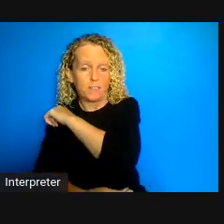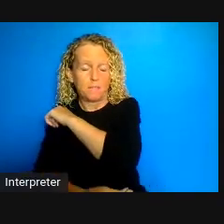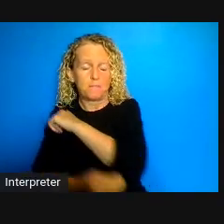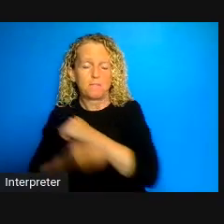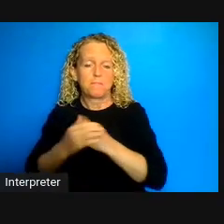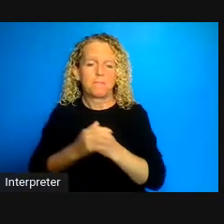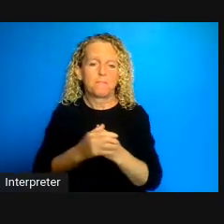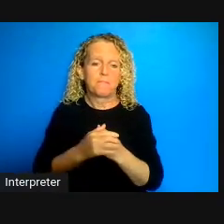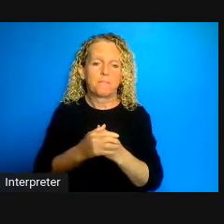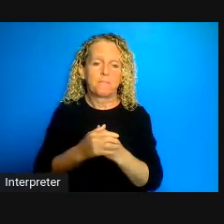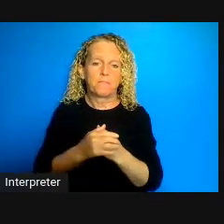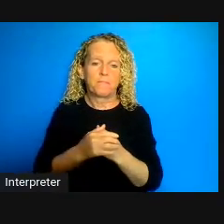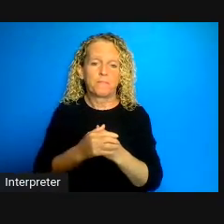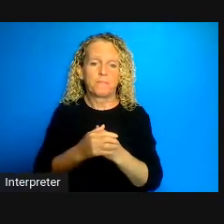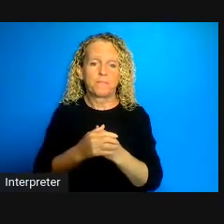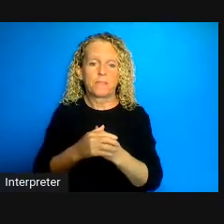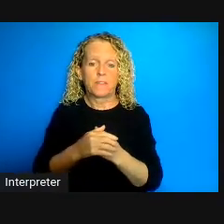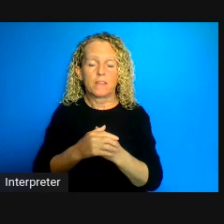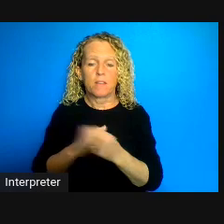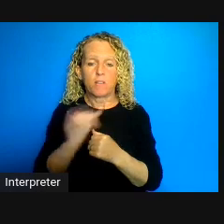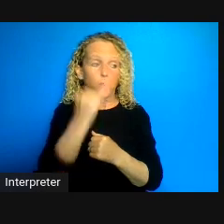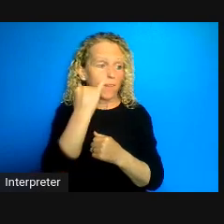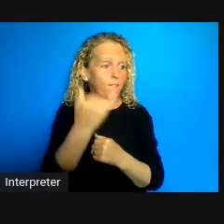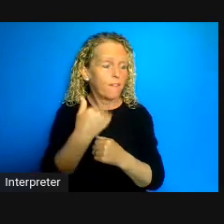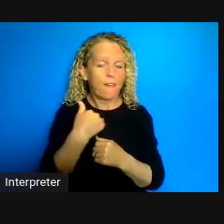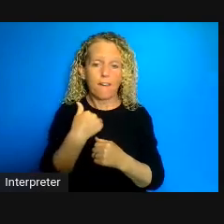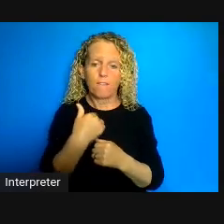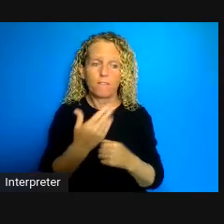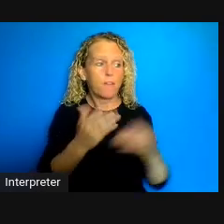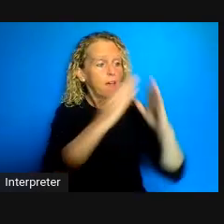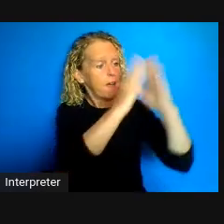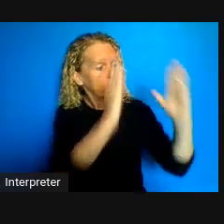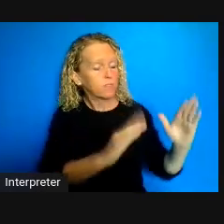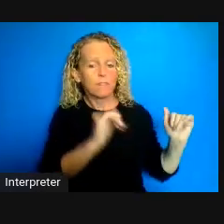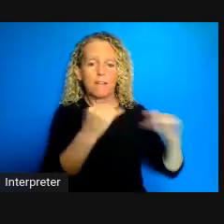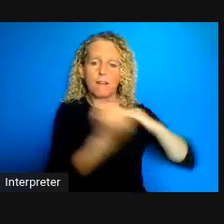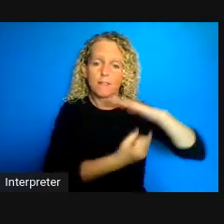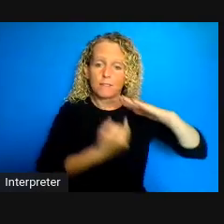have a nice house to live in and self isolate in and quite frankly we're not